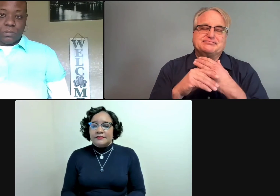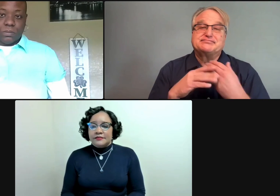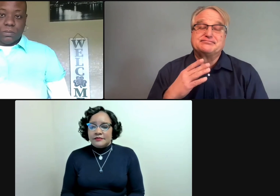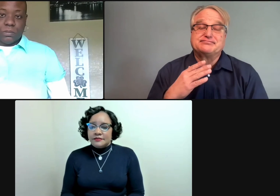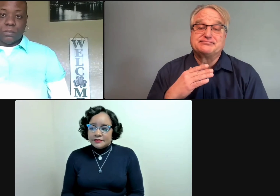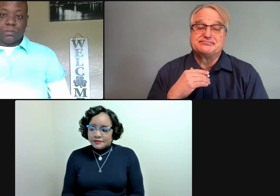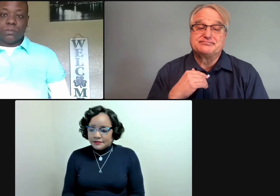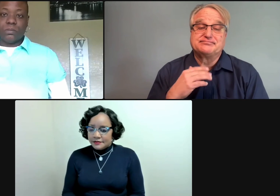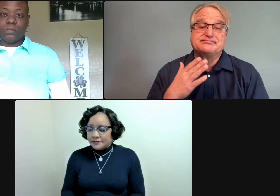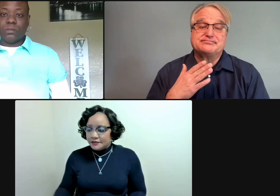Let me add to that.